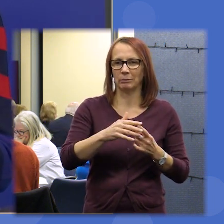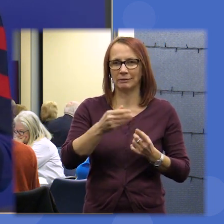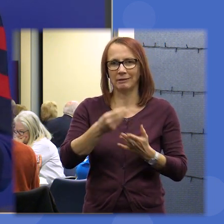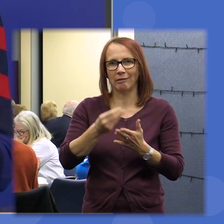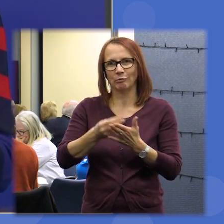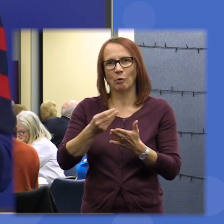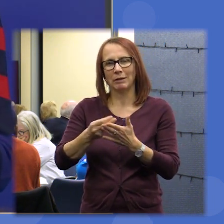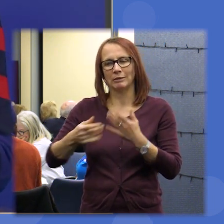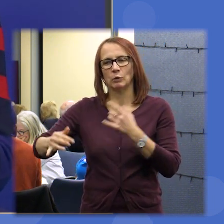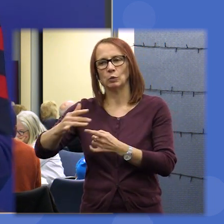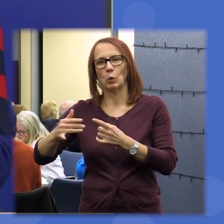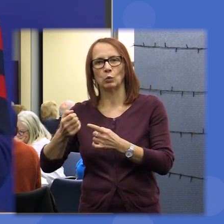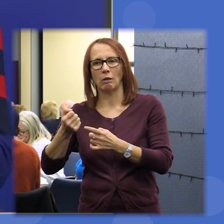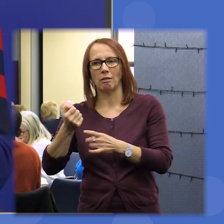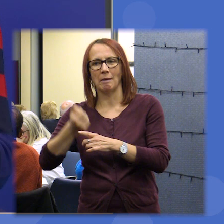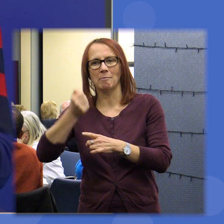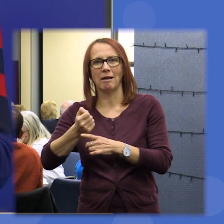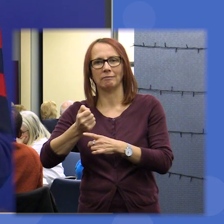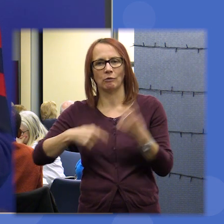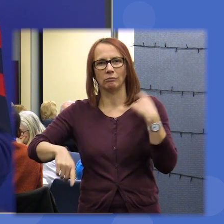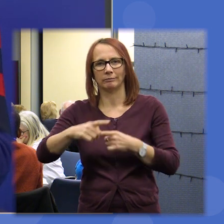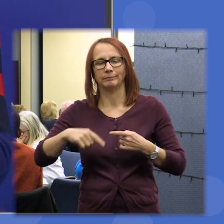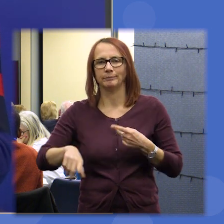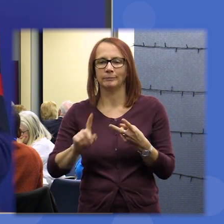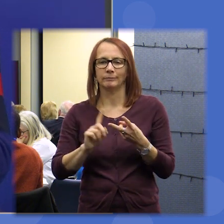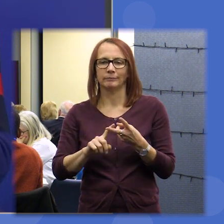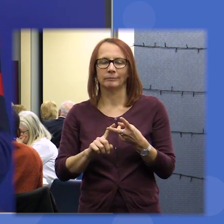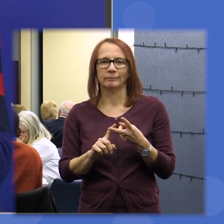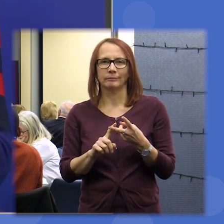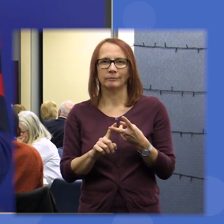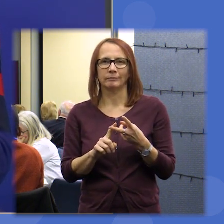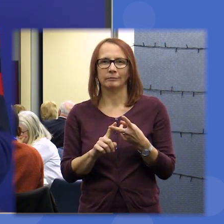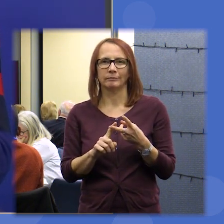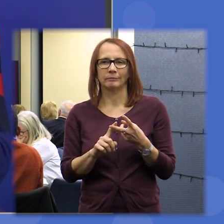for the good of the country and its citizens - we came up with provided a